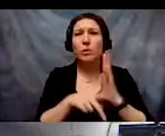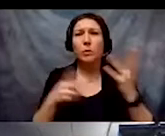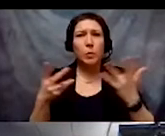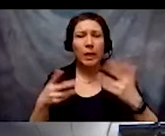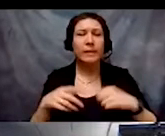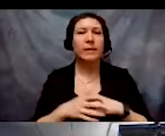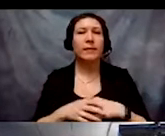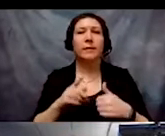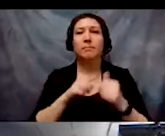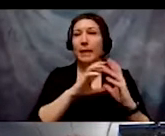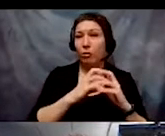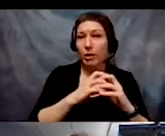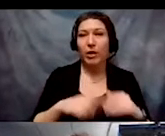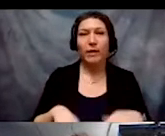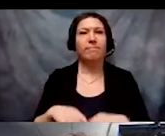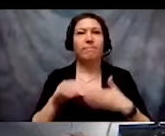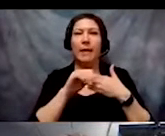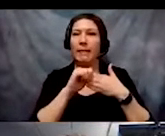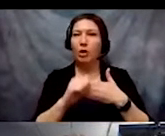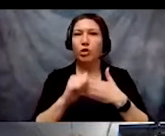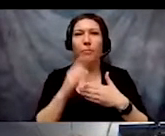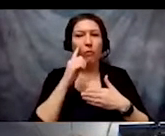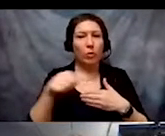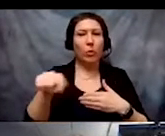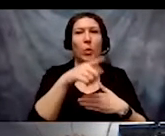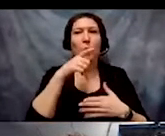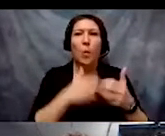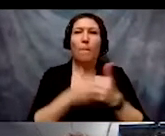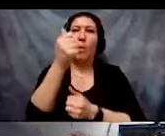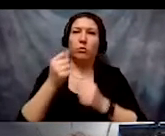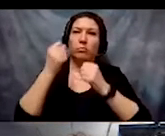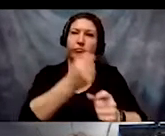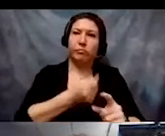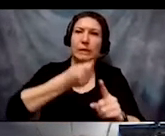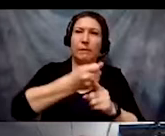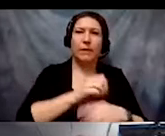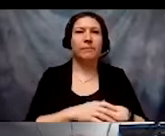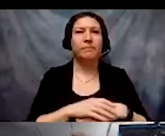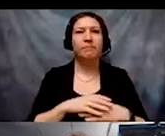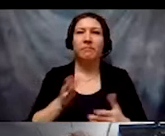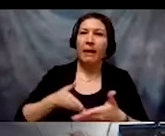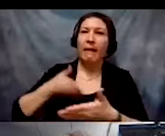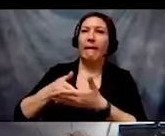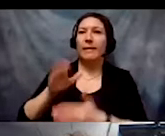leadership of those most impacted, anti-capitalist politic,